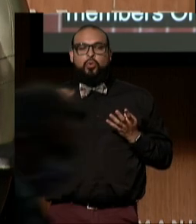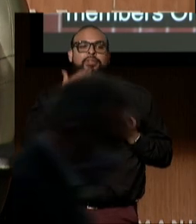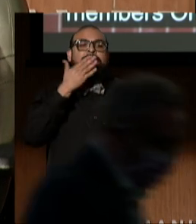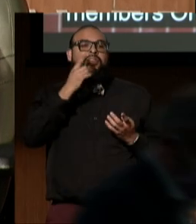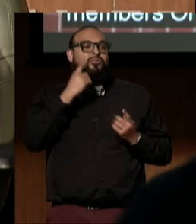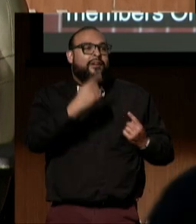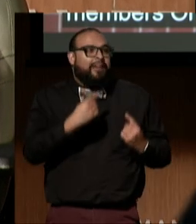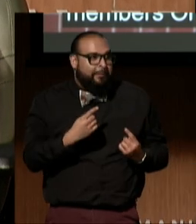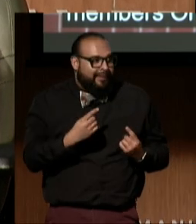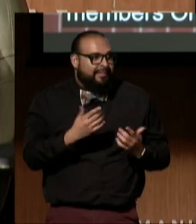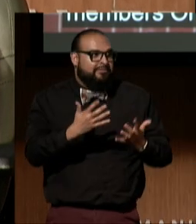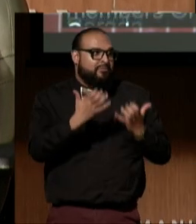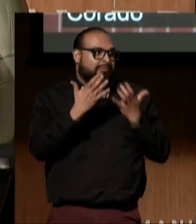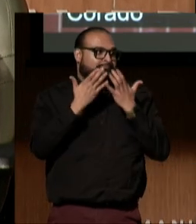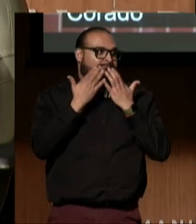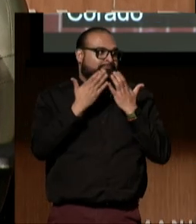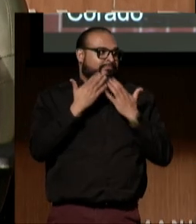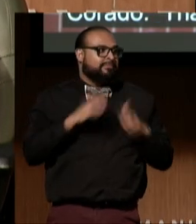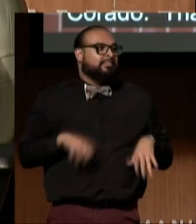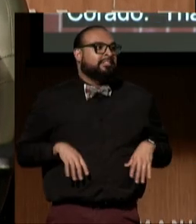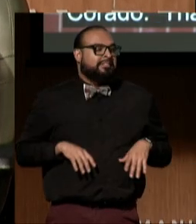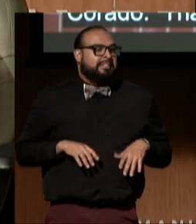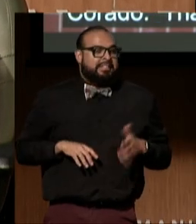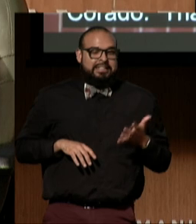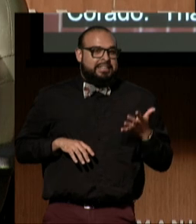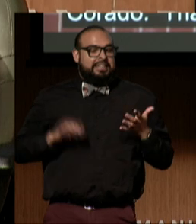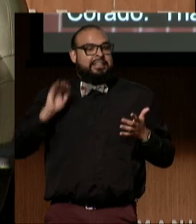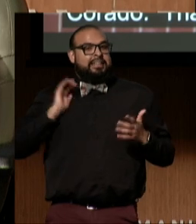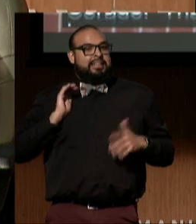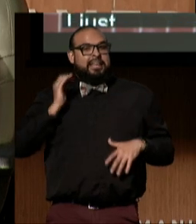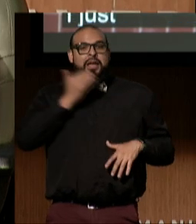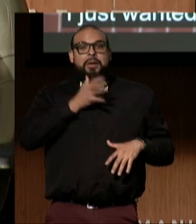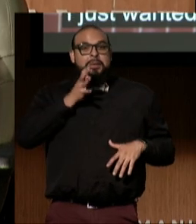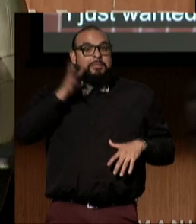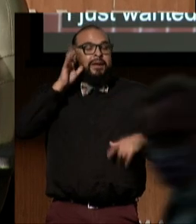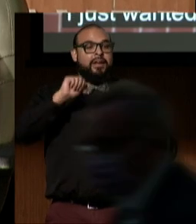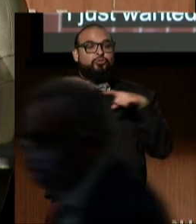Just wanted to say that our Parent Training Advocates